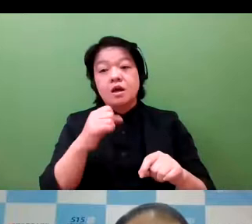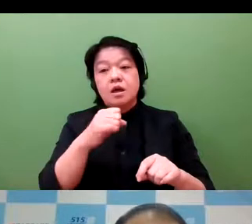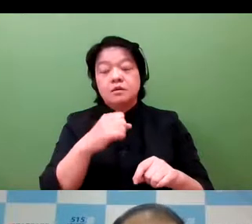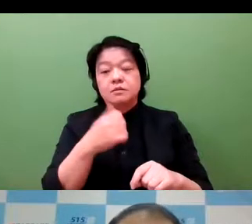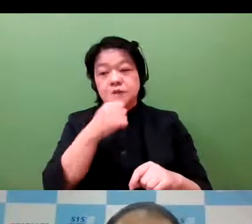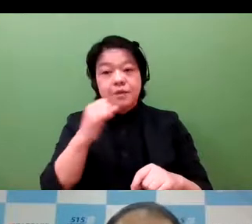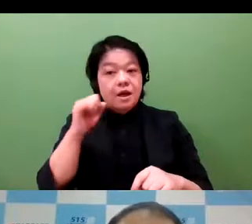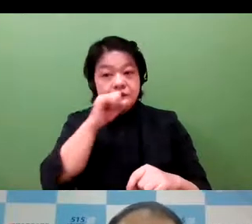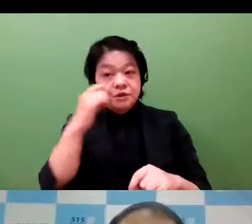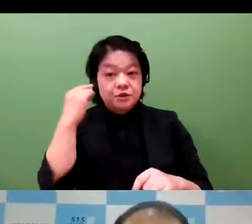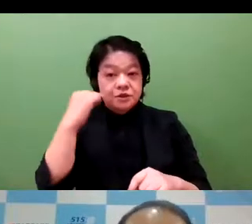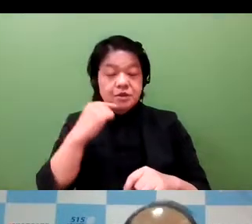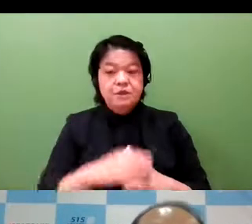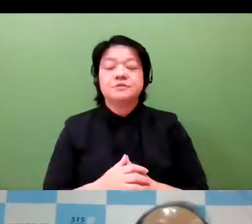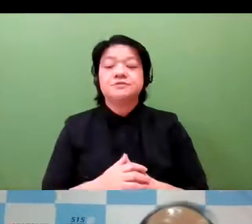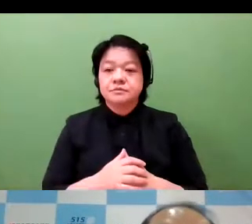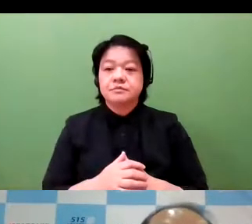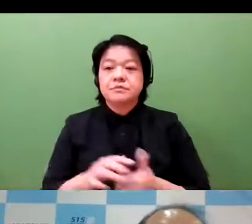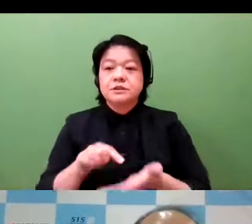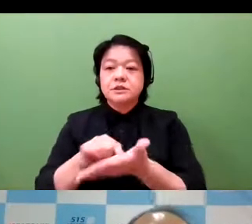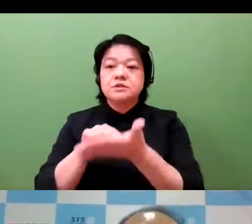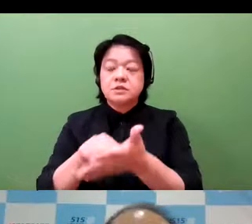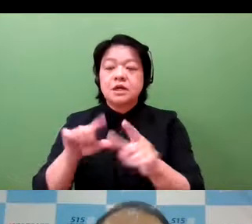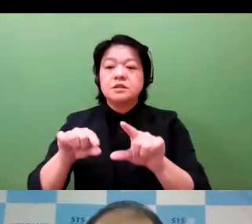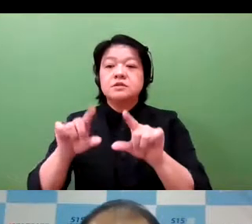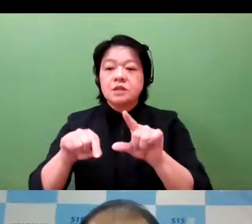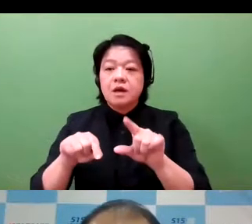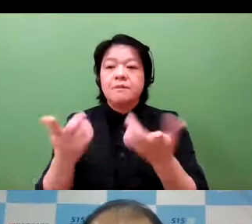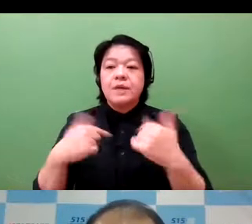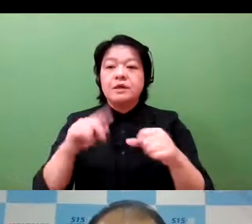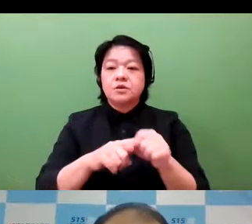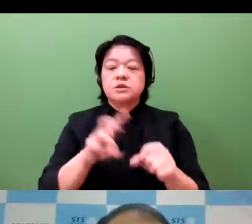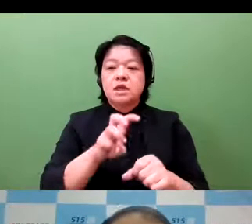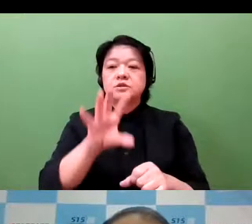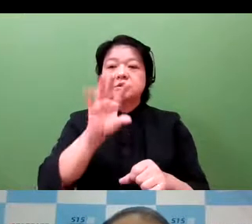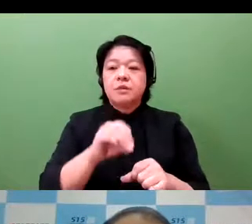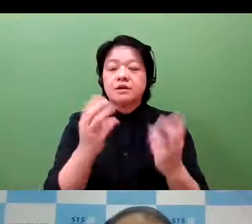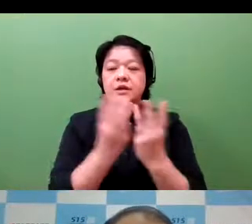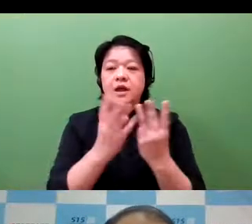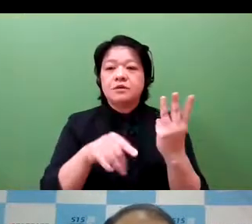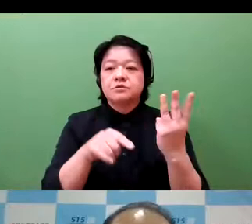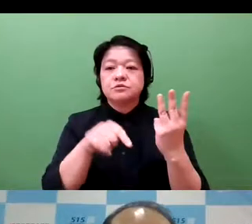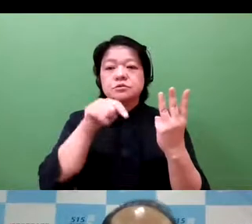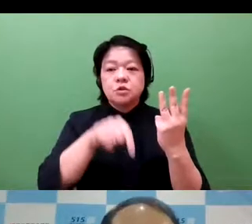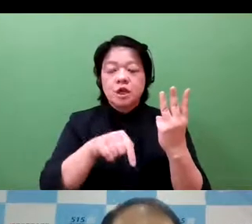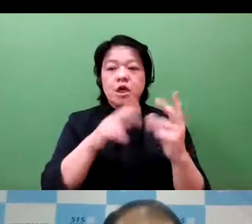are very, very strong. And there are 300,000 applications filed at JPO,